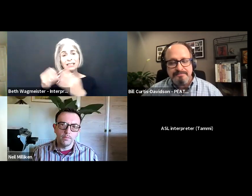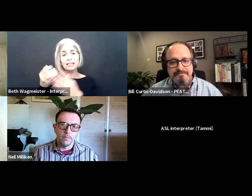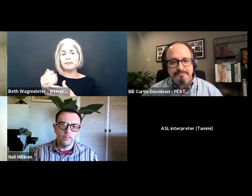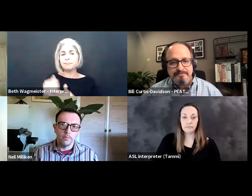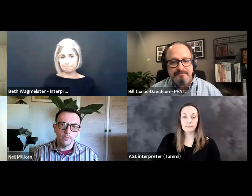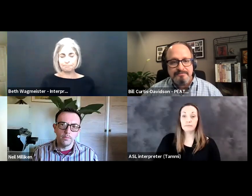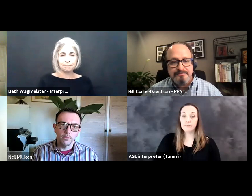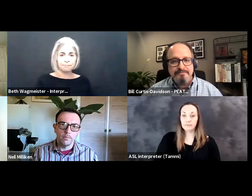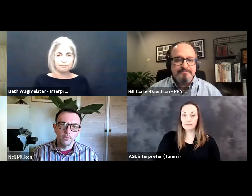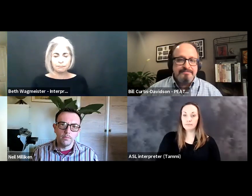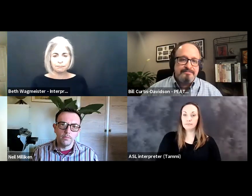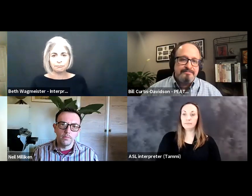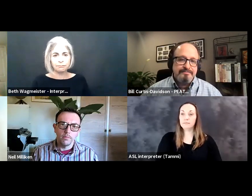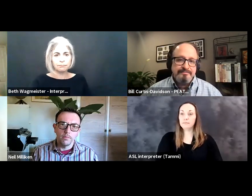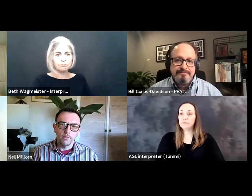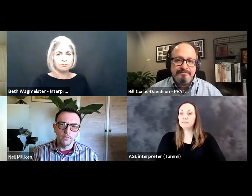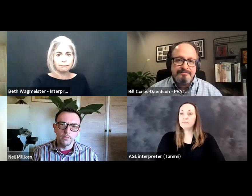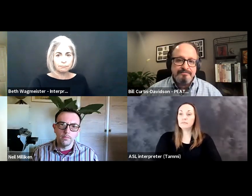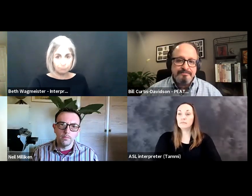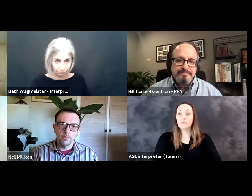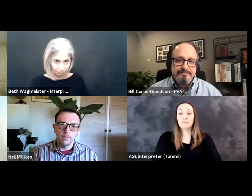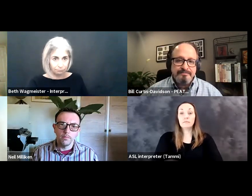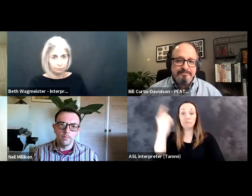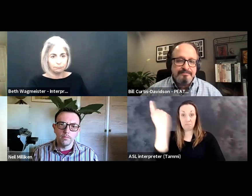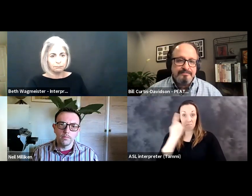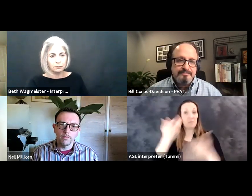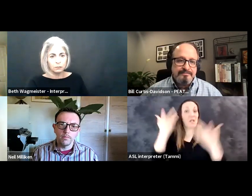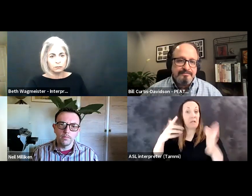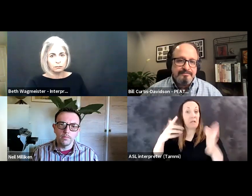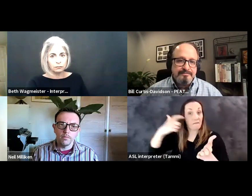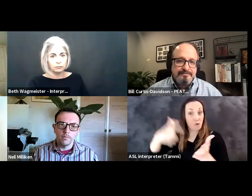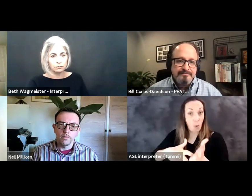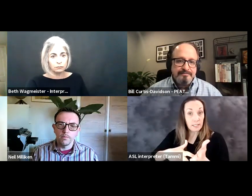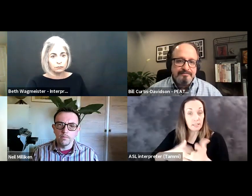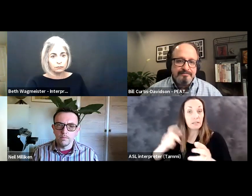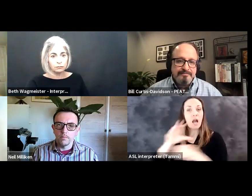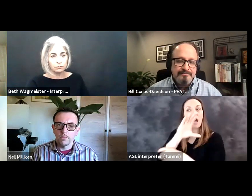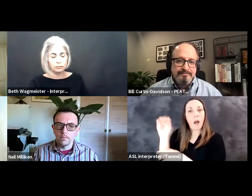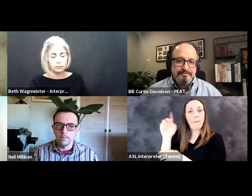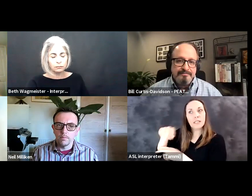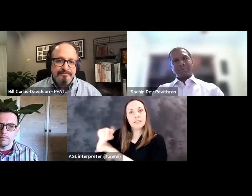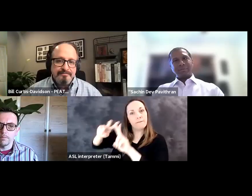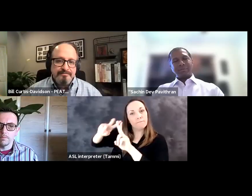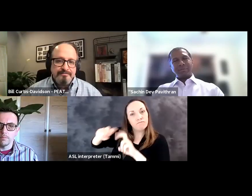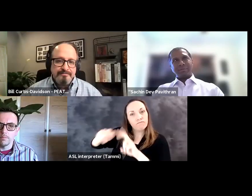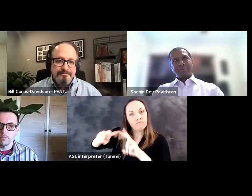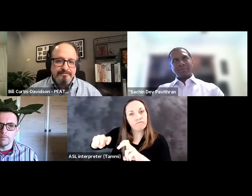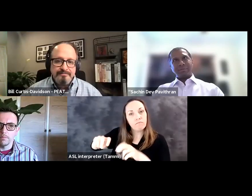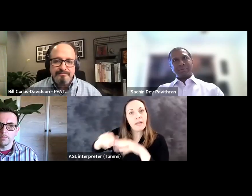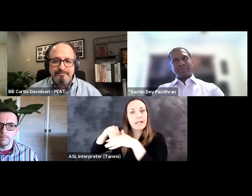tips for employees themselves who are part of this whole transformation. Susan: One of the things that I've